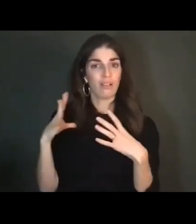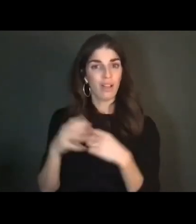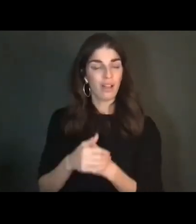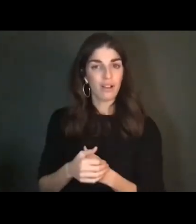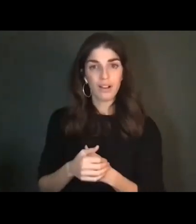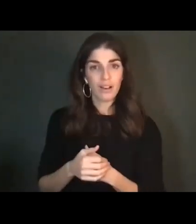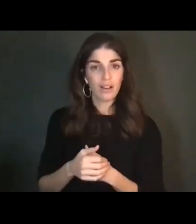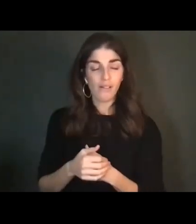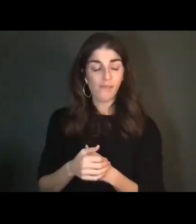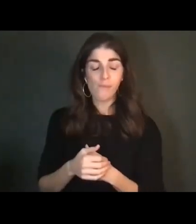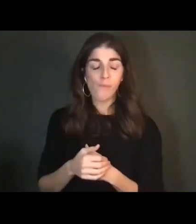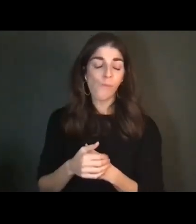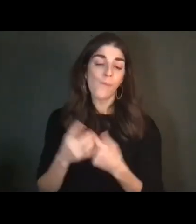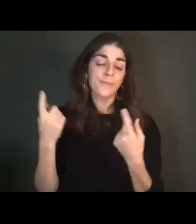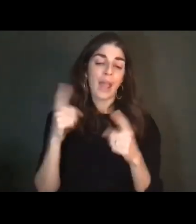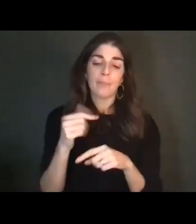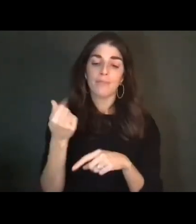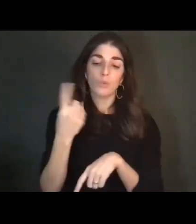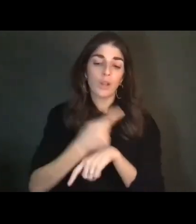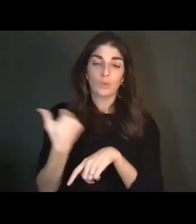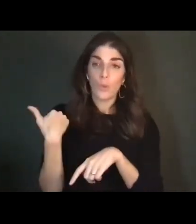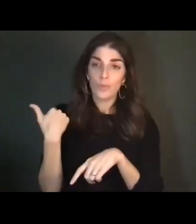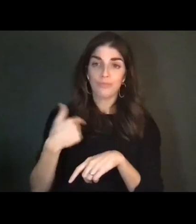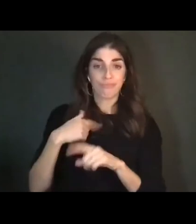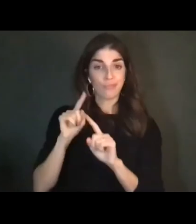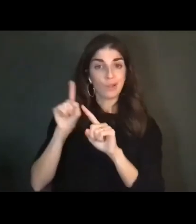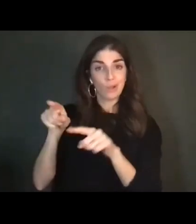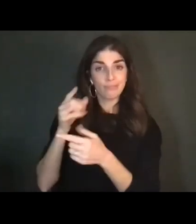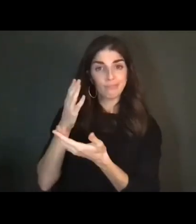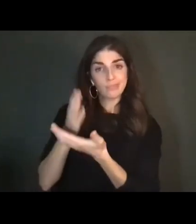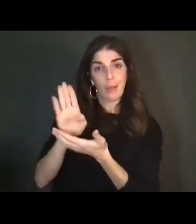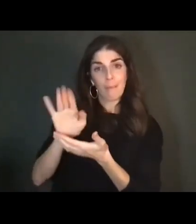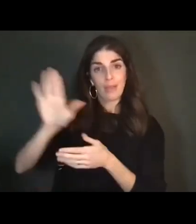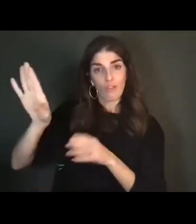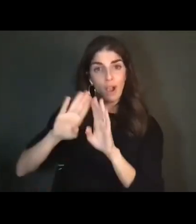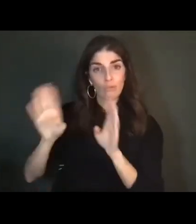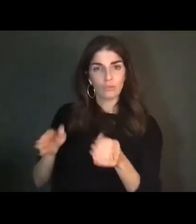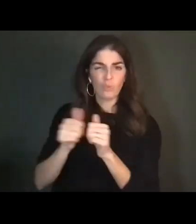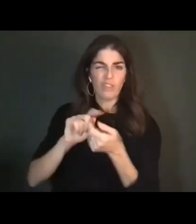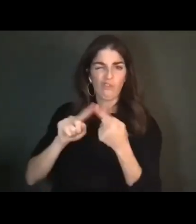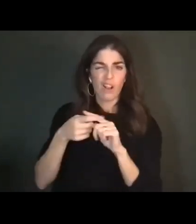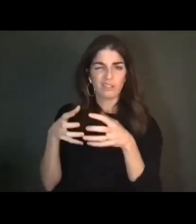days ago, I went by with some friends and, it was a holiday, and when I came in, he was